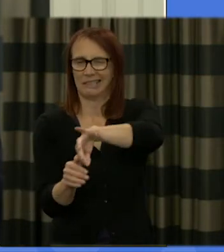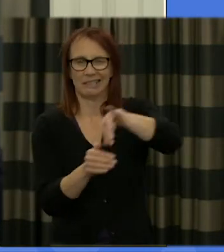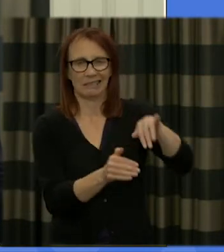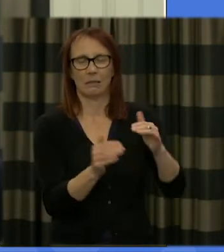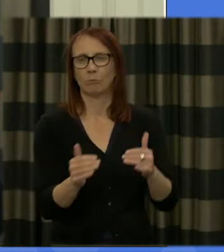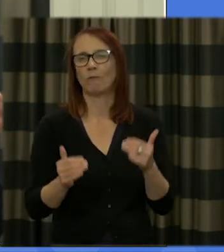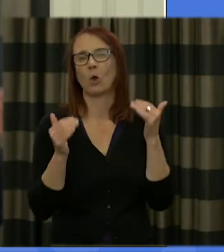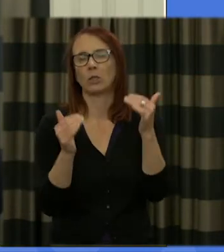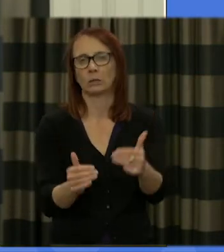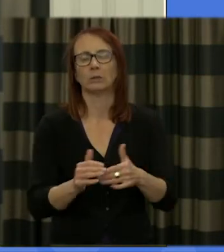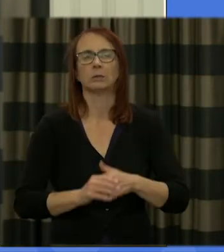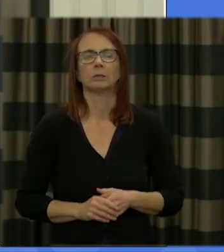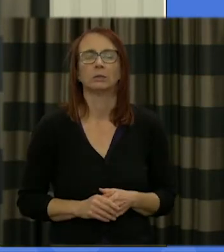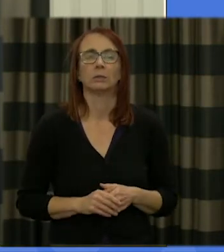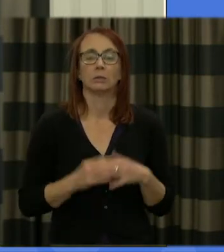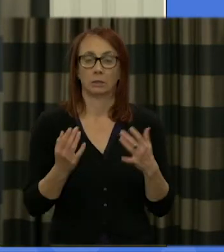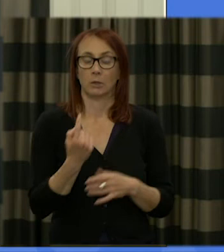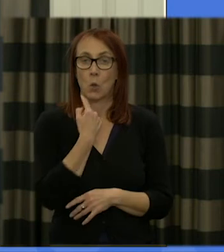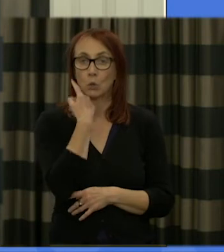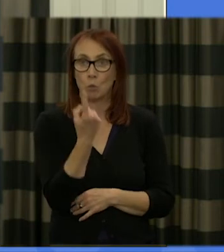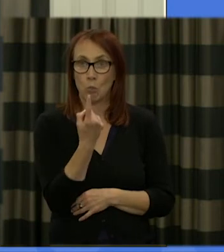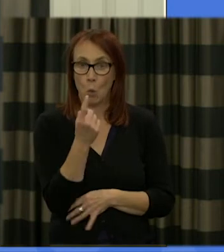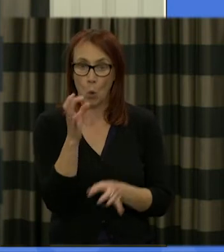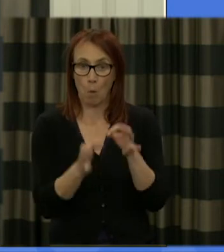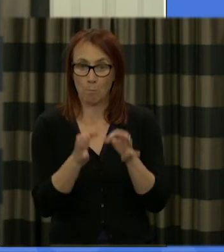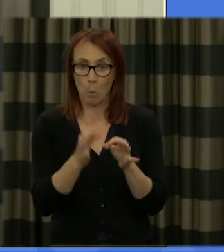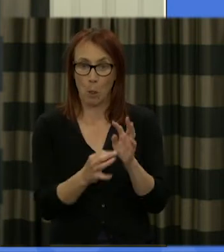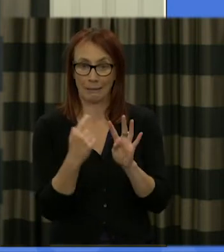tomorrow will NASA politics politicians to say a little bit about who they are